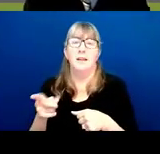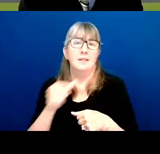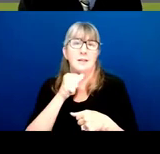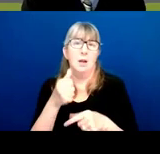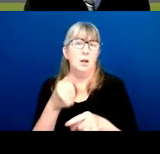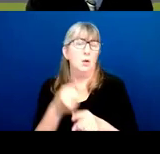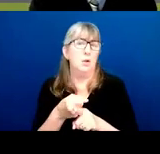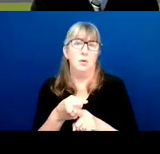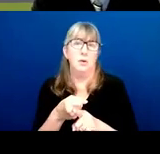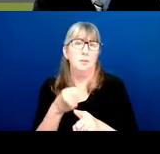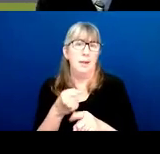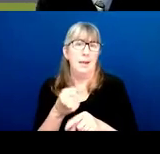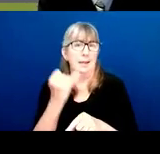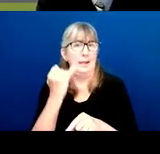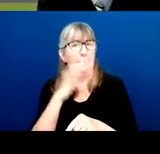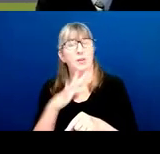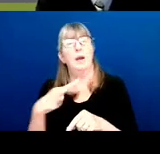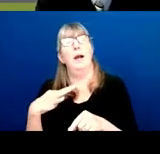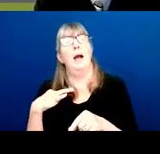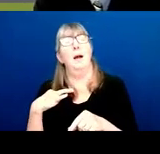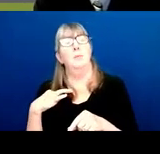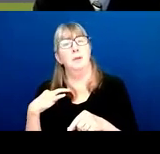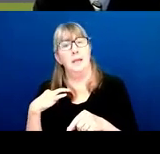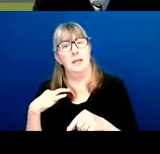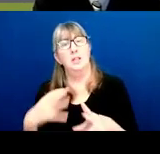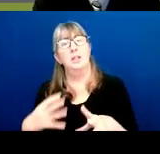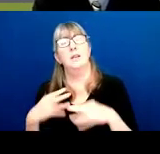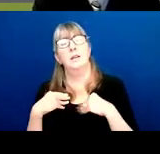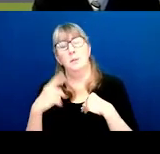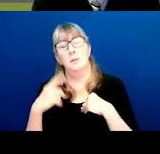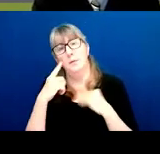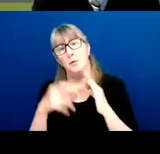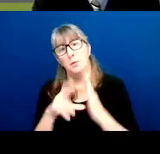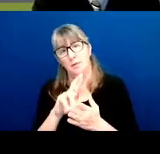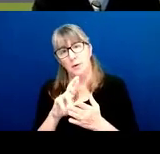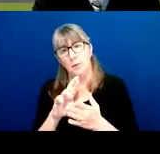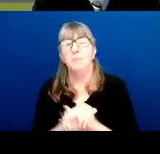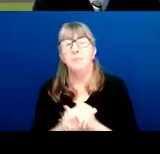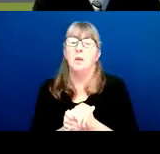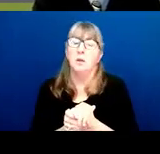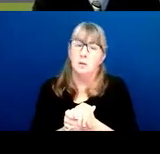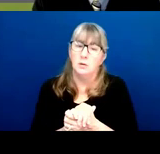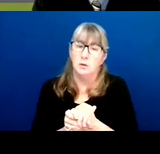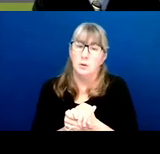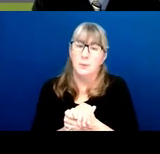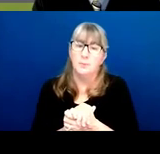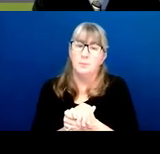whether or not your application is accepted for review, and so I really want to make that point